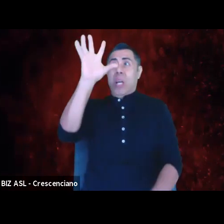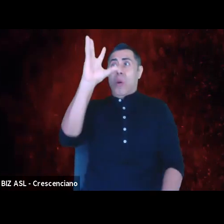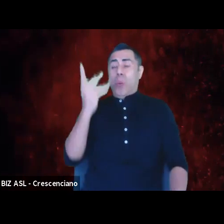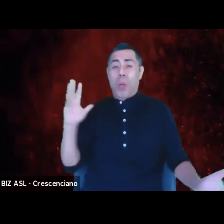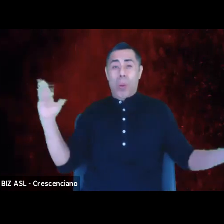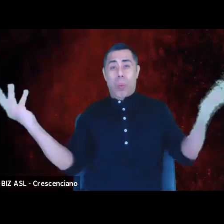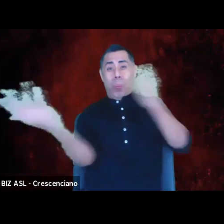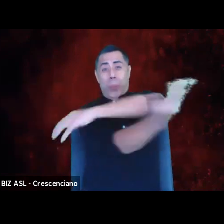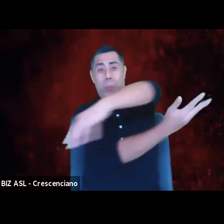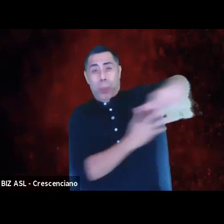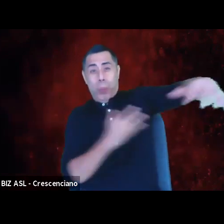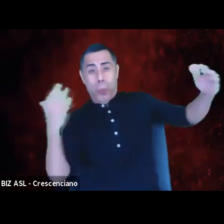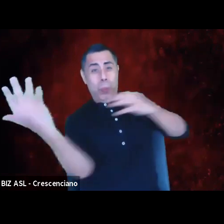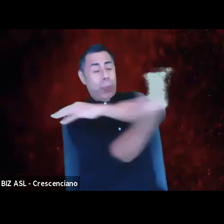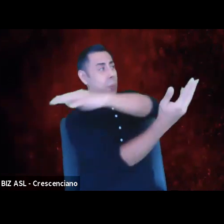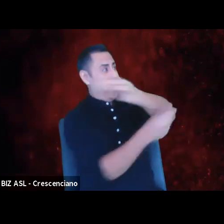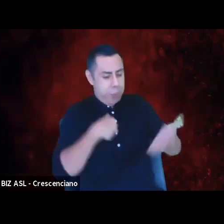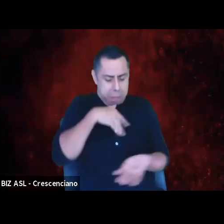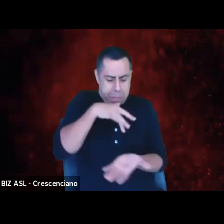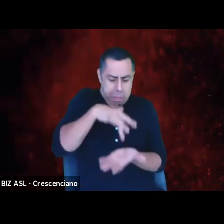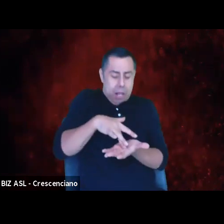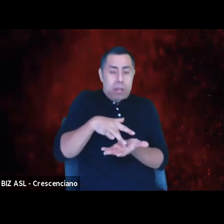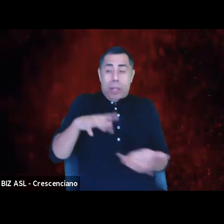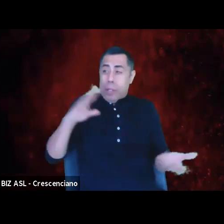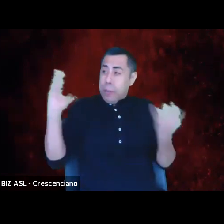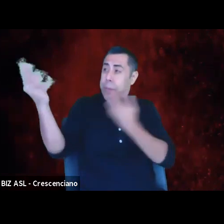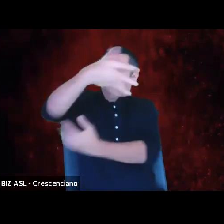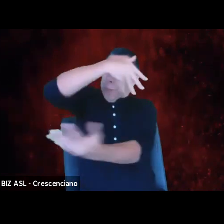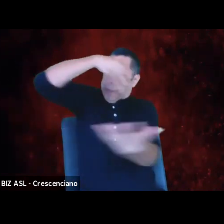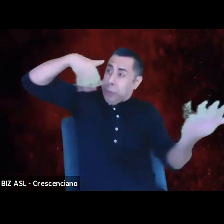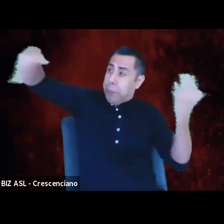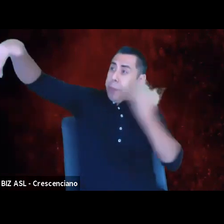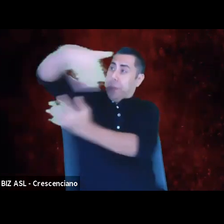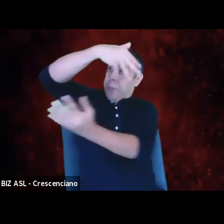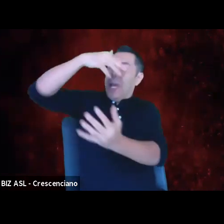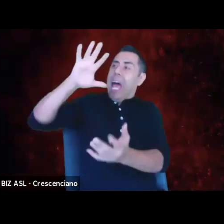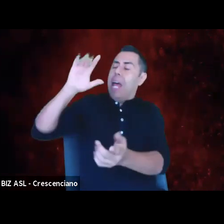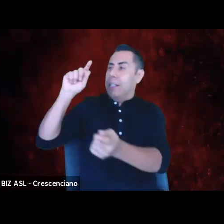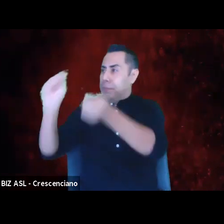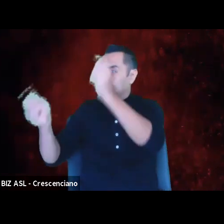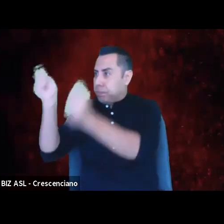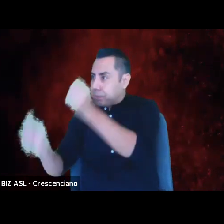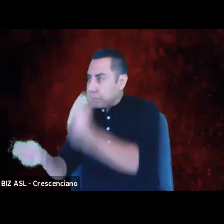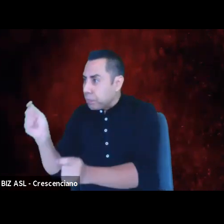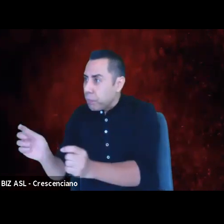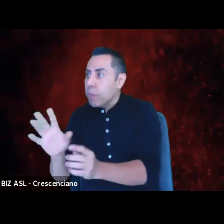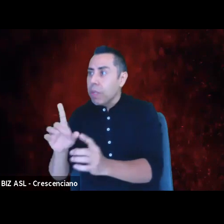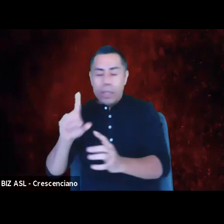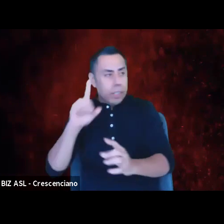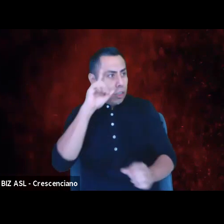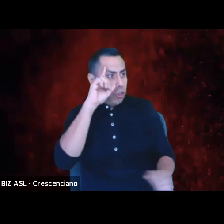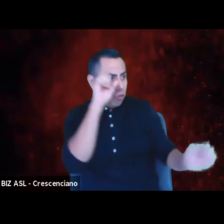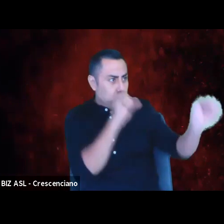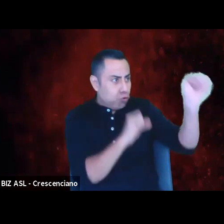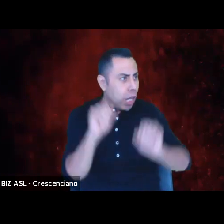We can do some assessments, some recalibration, some strategic planning. We can take a universal long view,